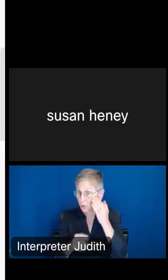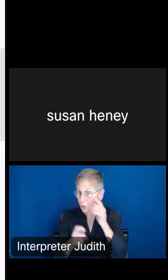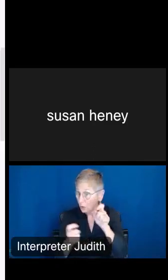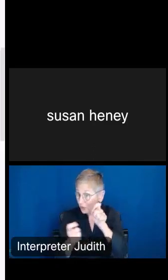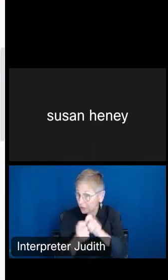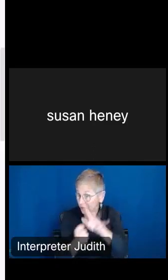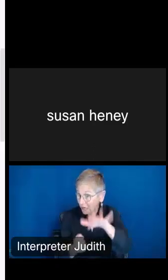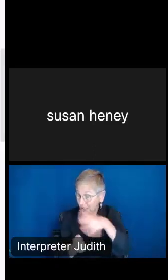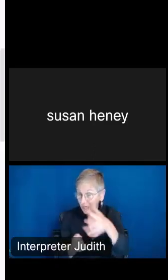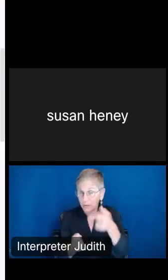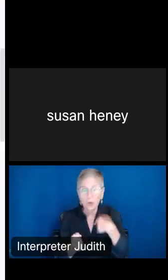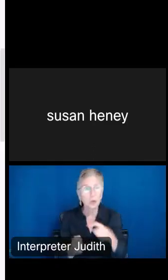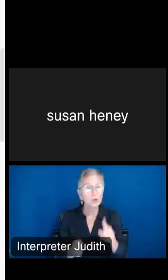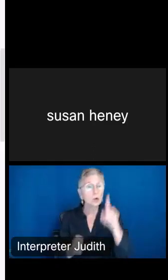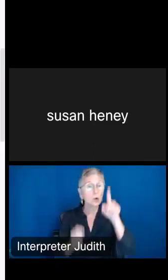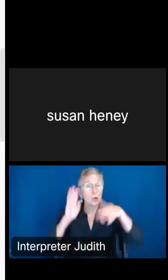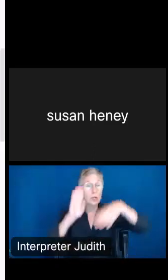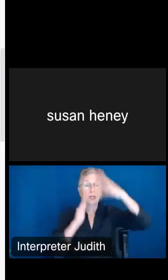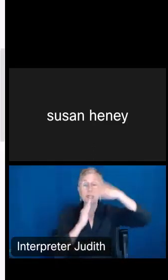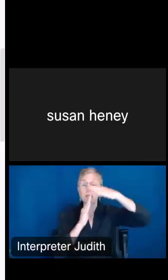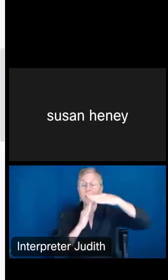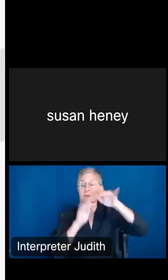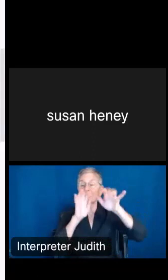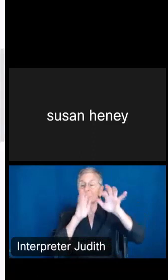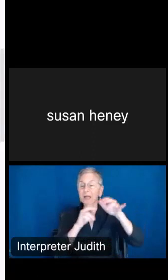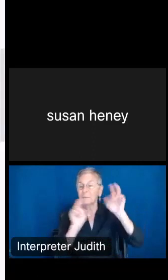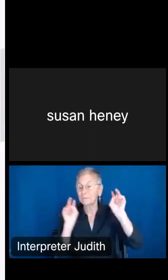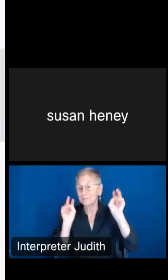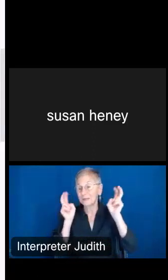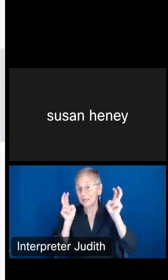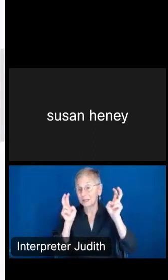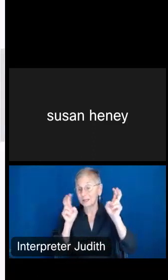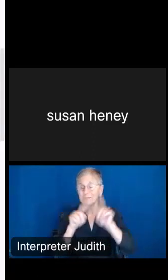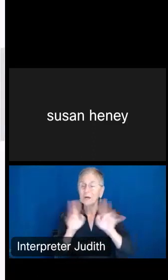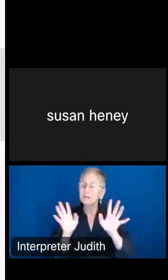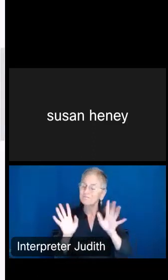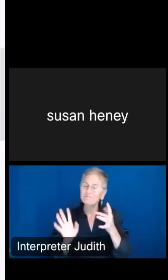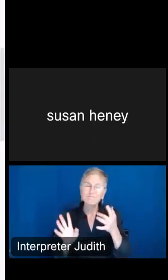come up here at the top and just type in the title, but I'm going to just click here for